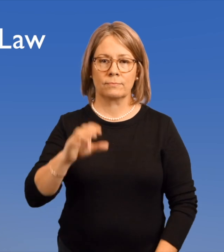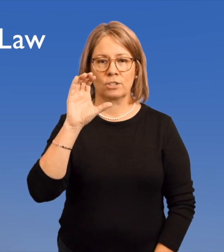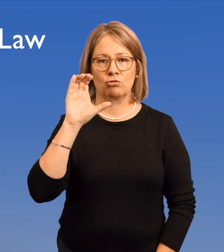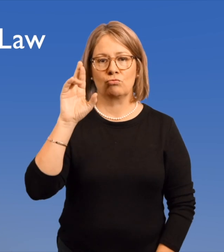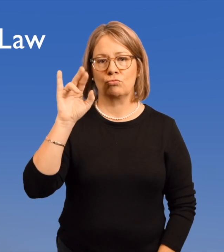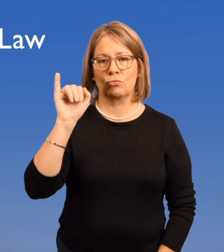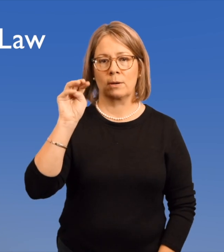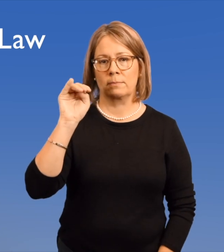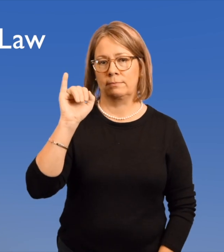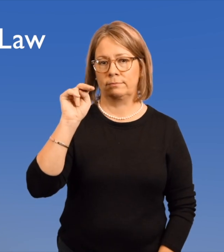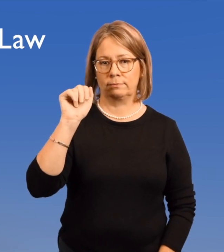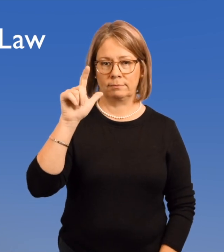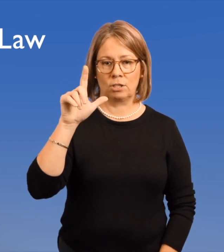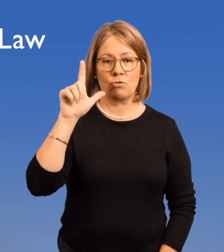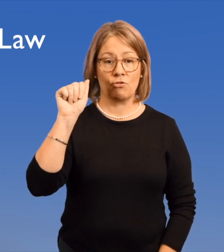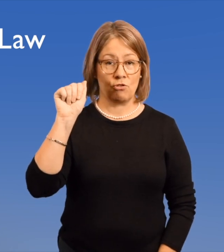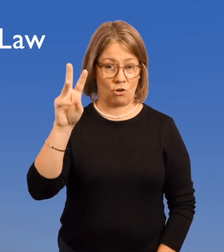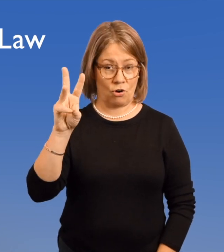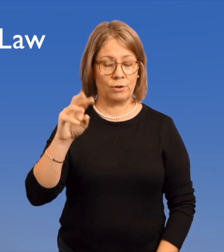Criminal Law.